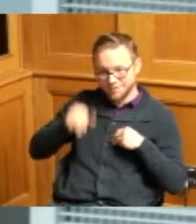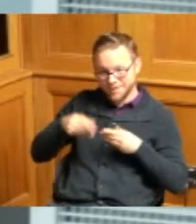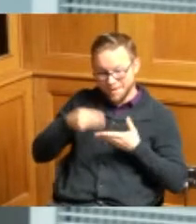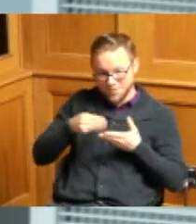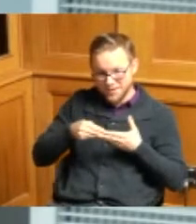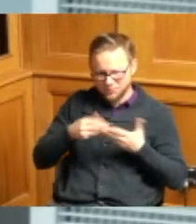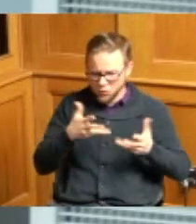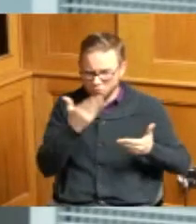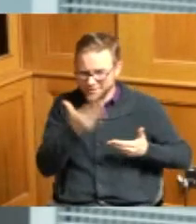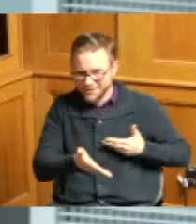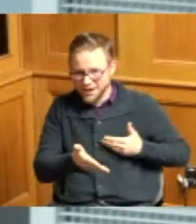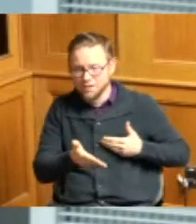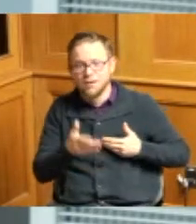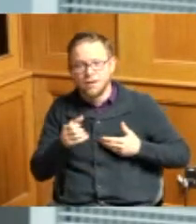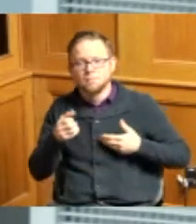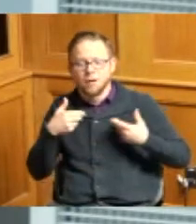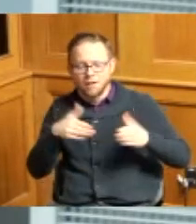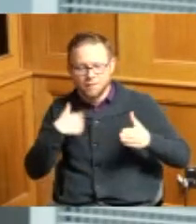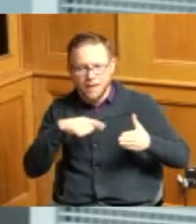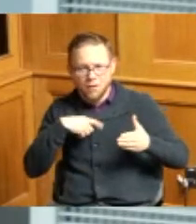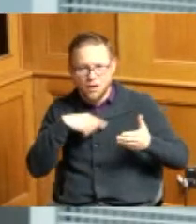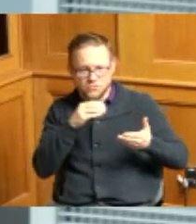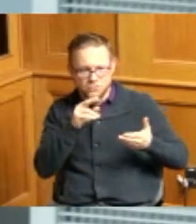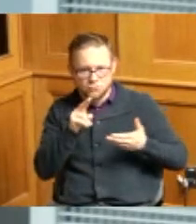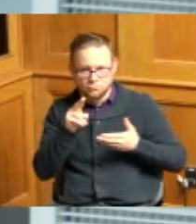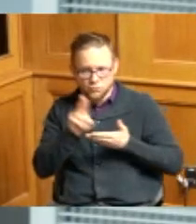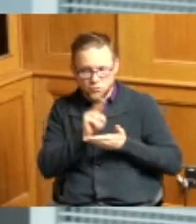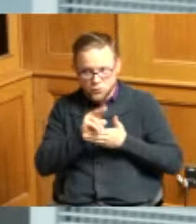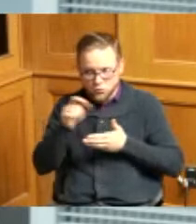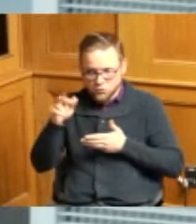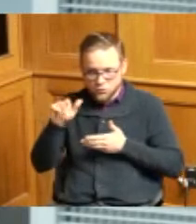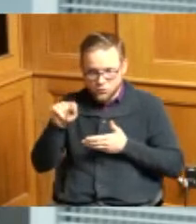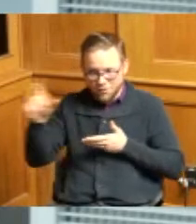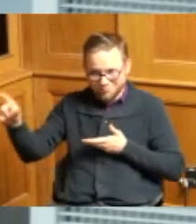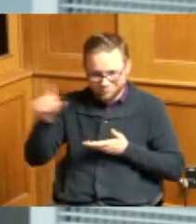all of MSD's local share has already been appropriated for this project and with that